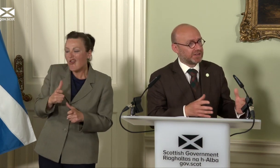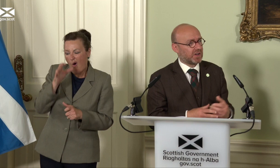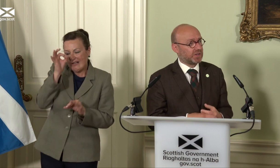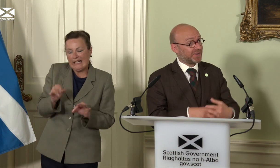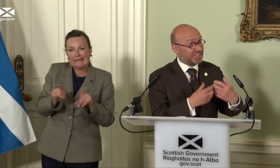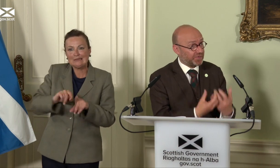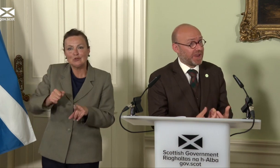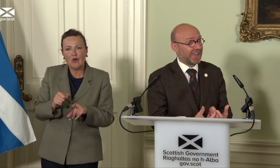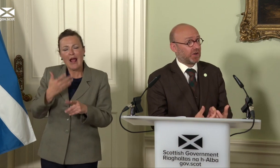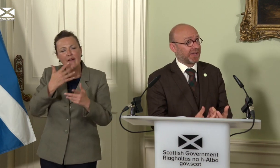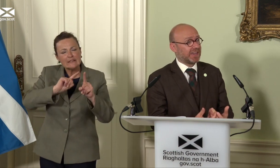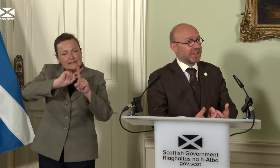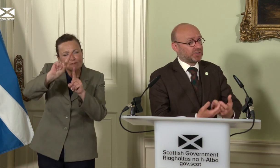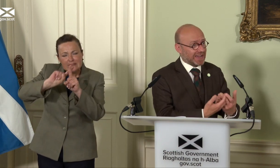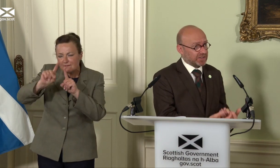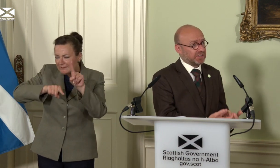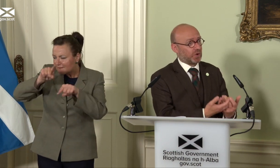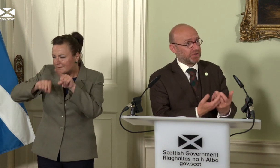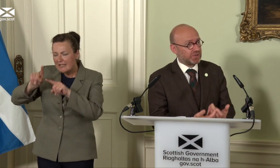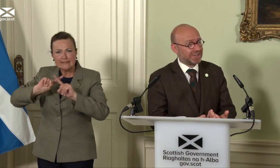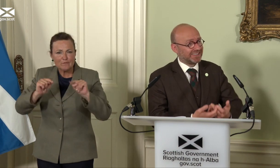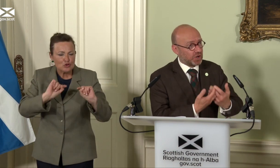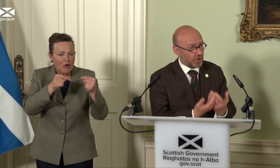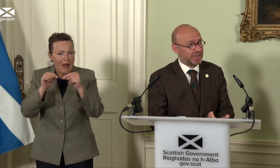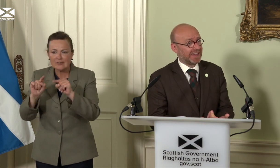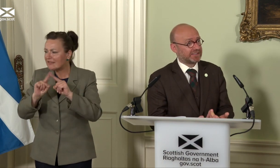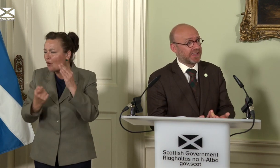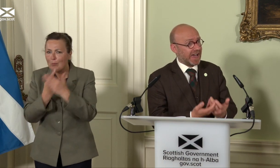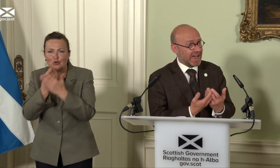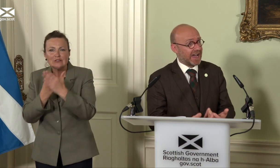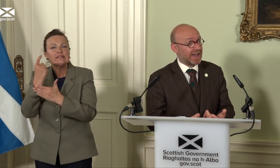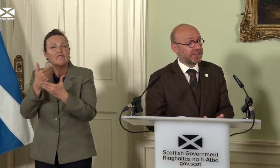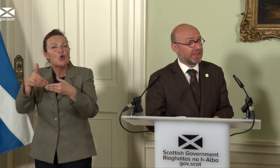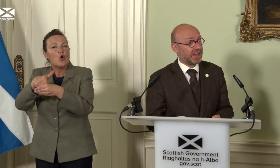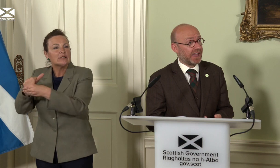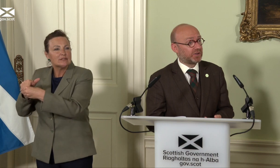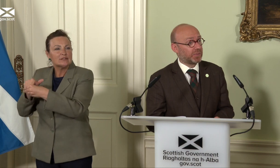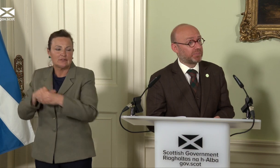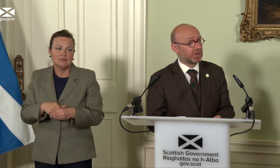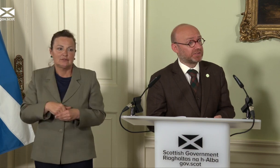countries with different economic challenges, opportunities, contexts and economic policies,